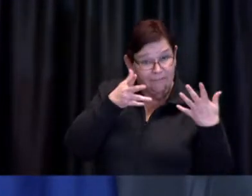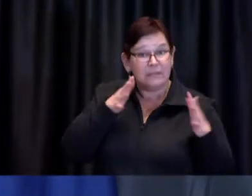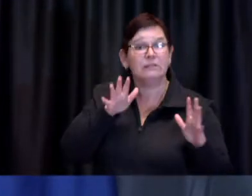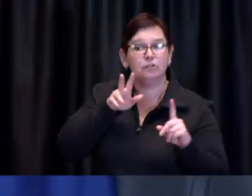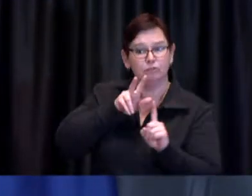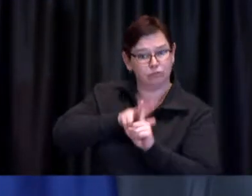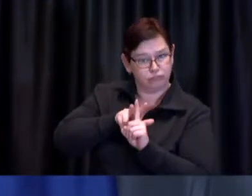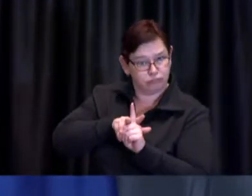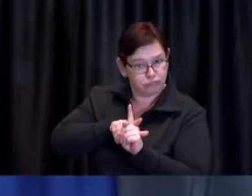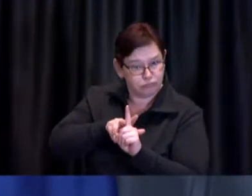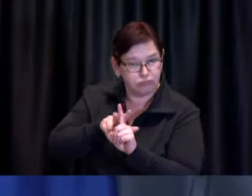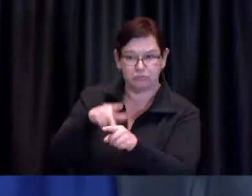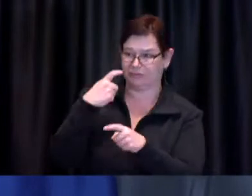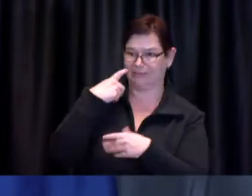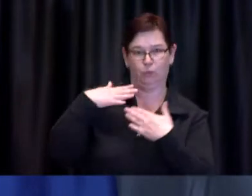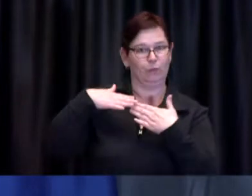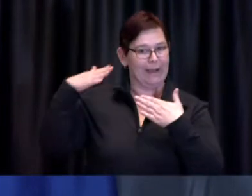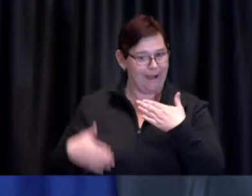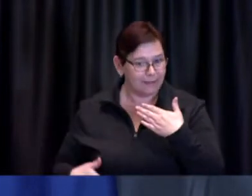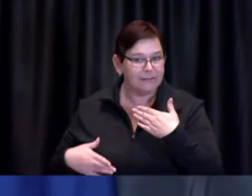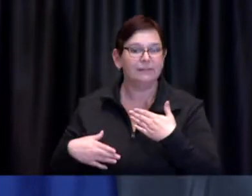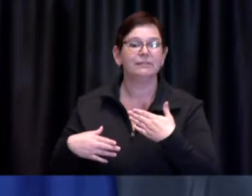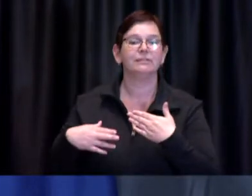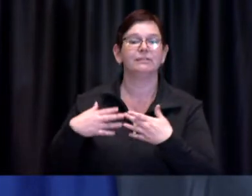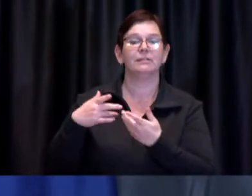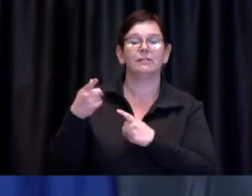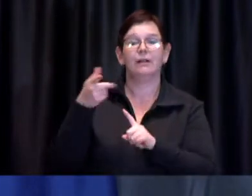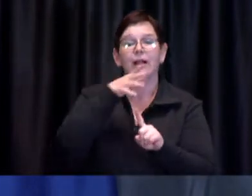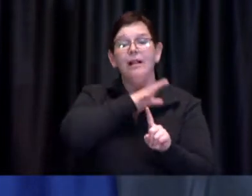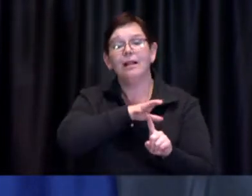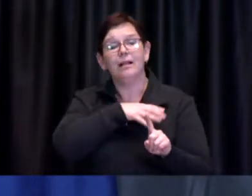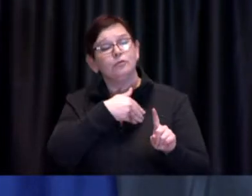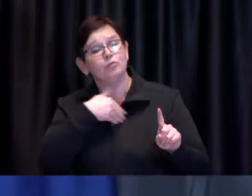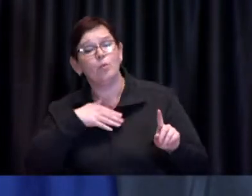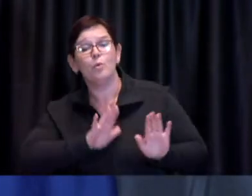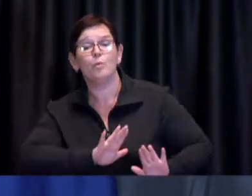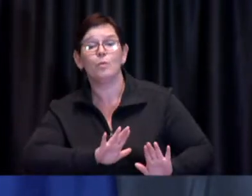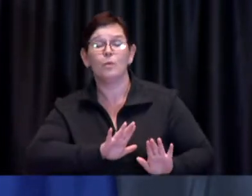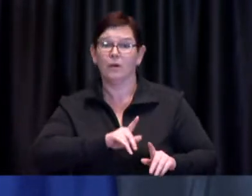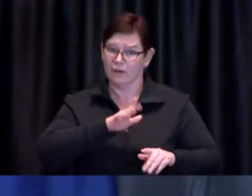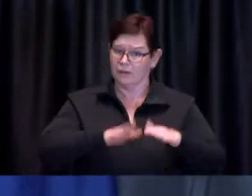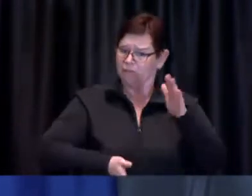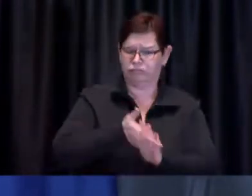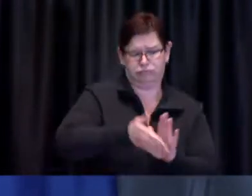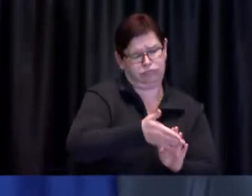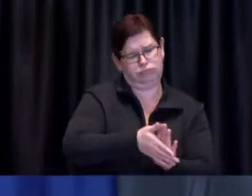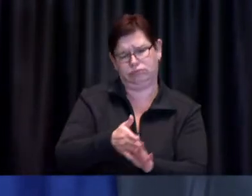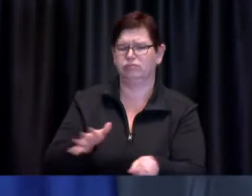our nine city-run clinics are at 100 per cent capacity this week. And this is good news.